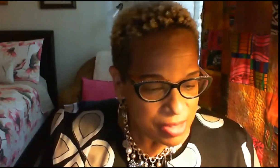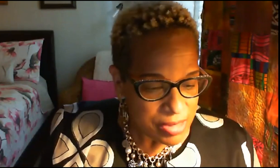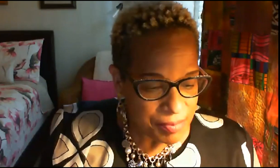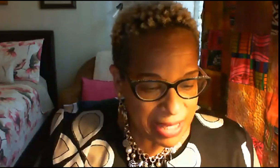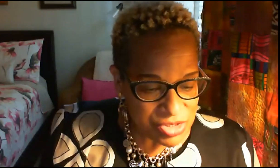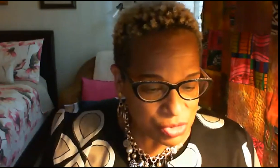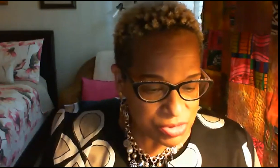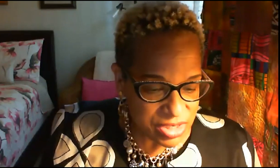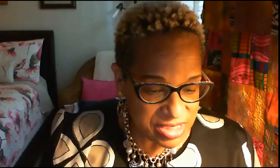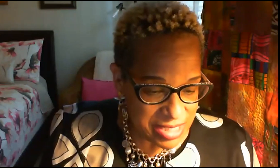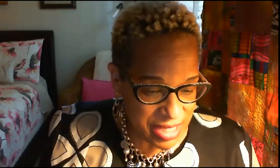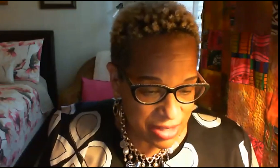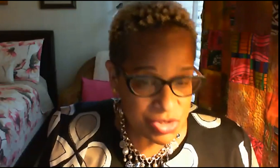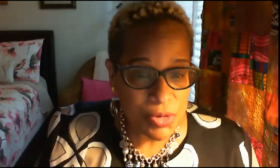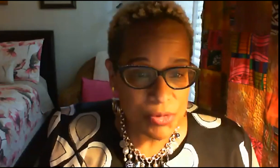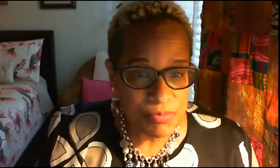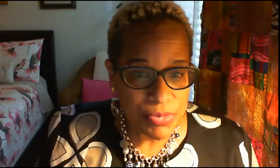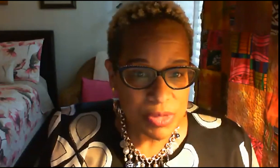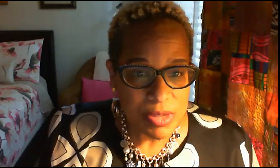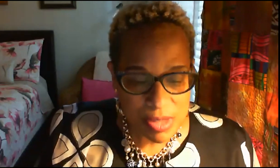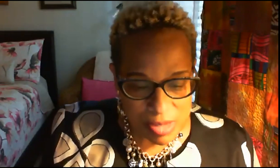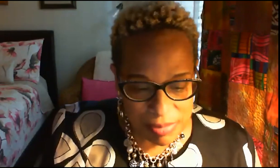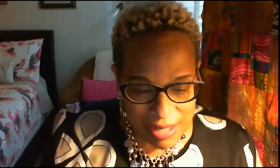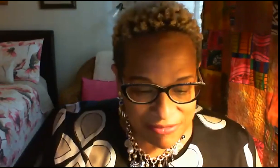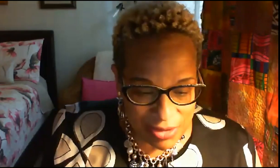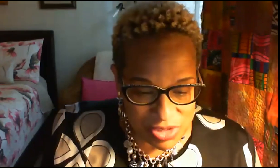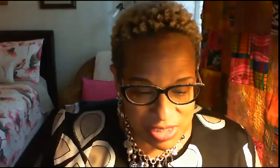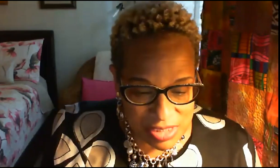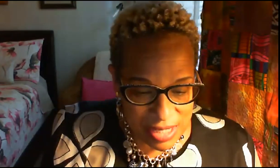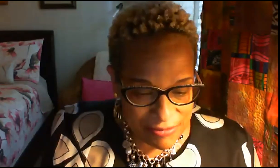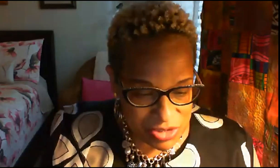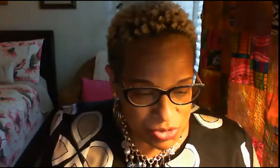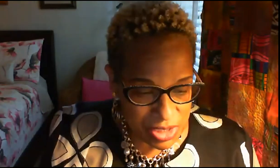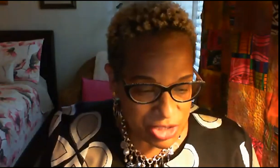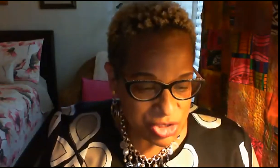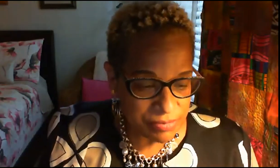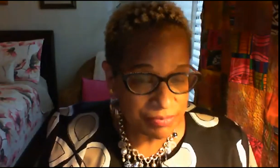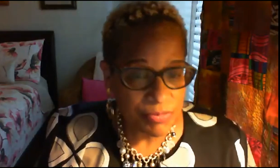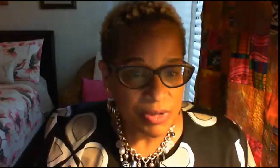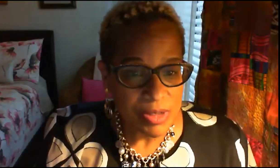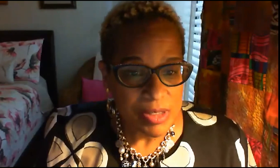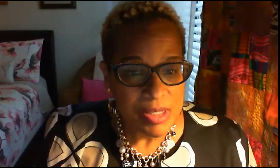the black student success council the black faculty and staff association